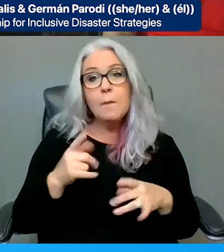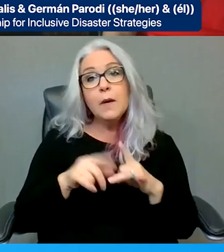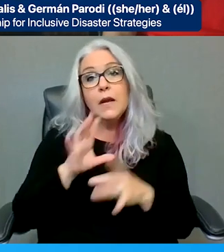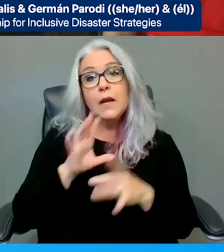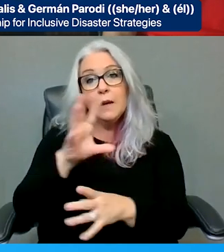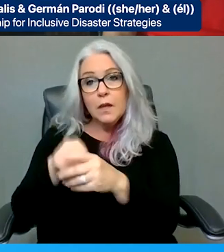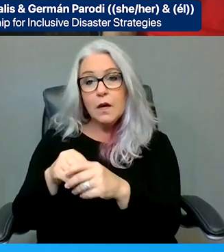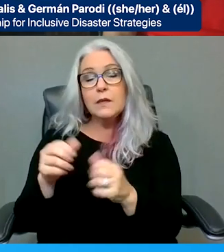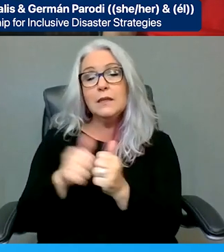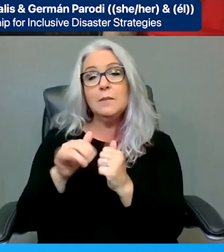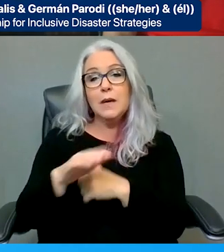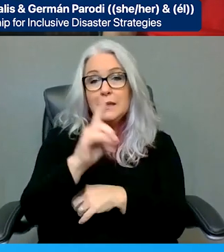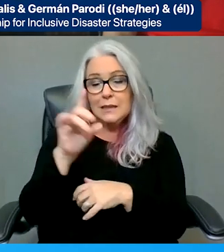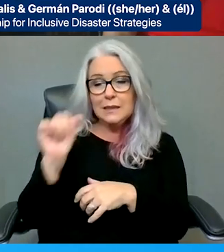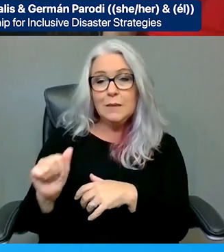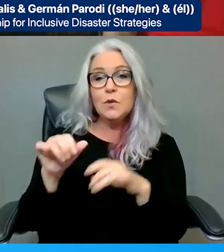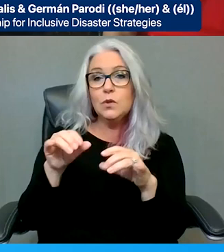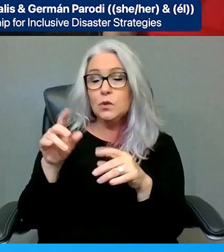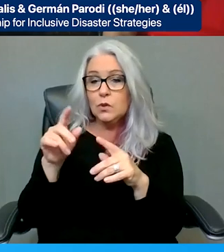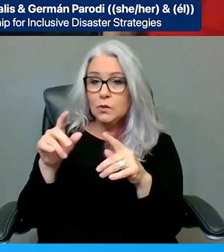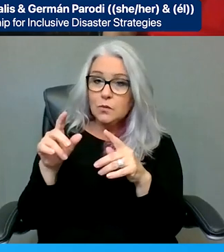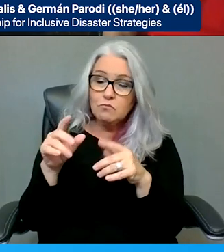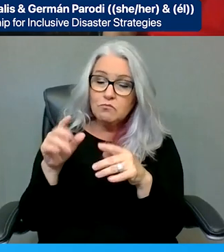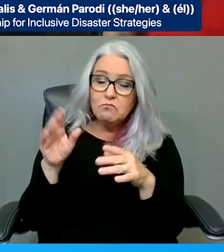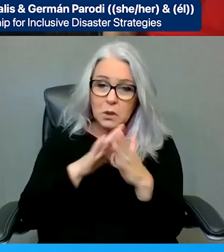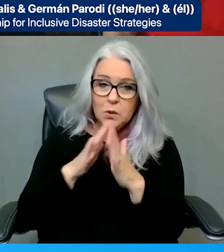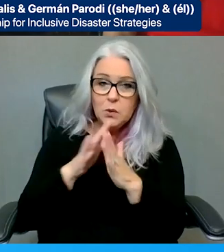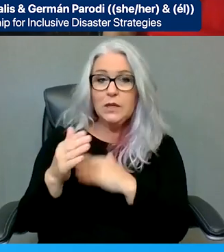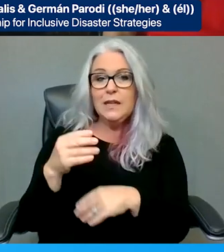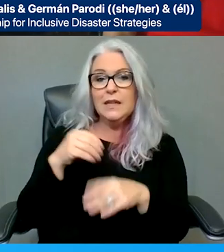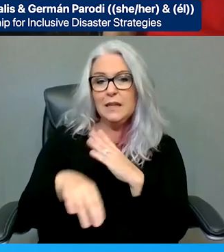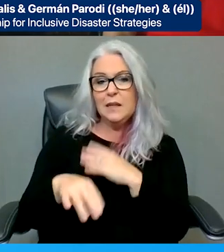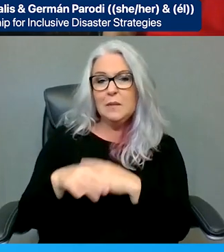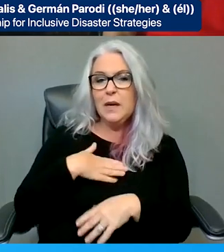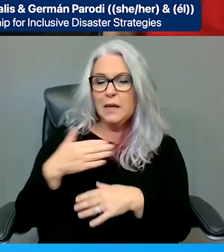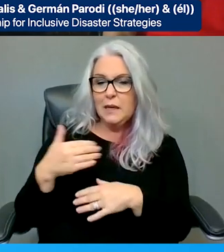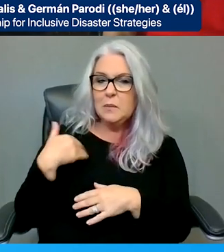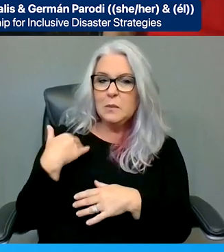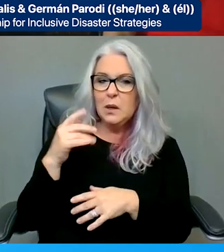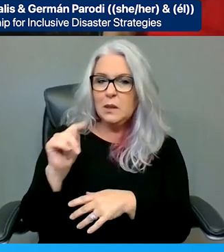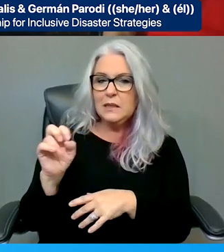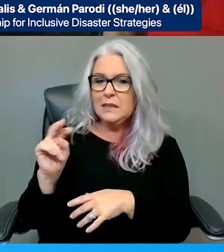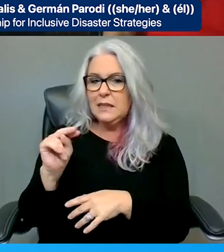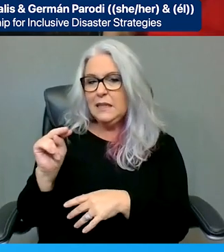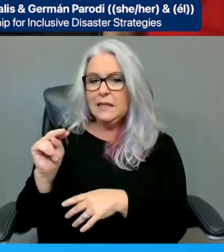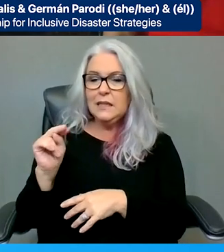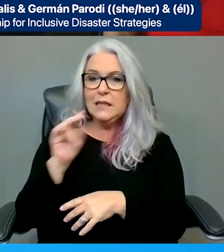advocacy in my teens. That really just led to this, you know, understanding of this